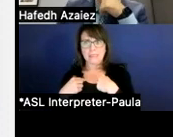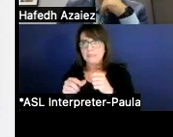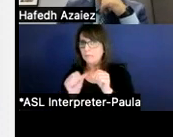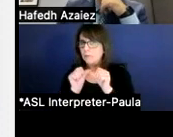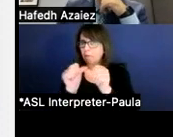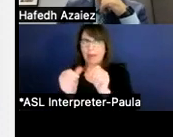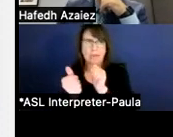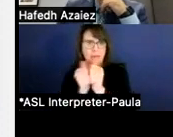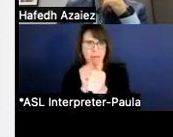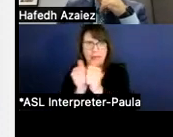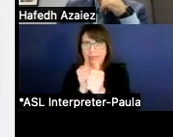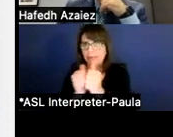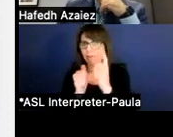And so I just wanted to point that out.